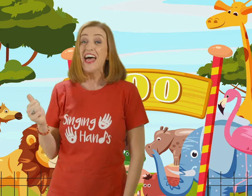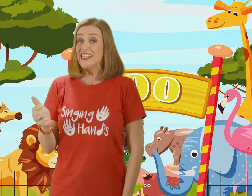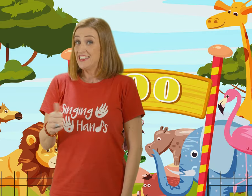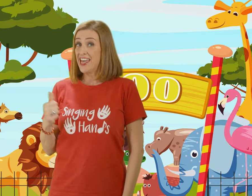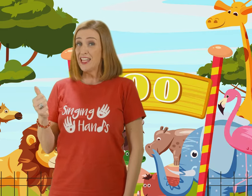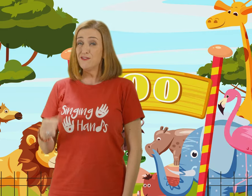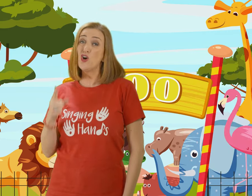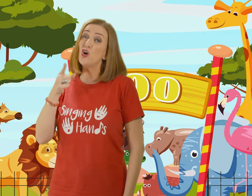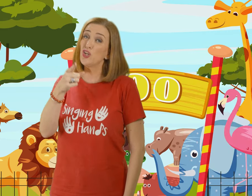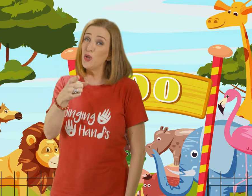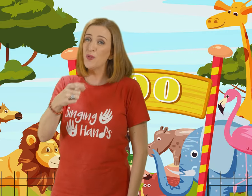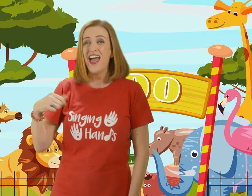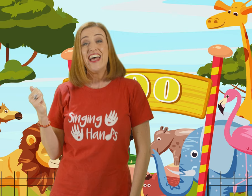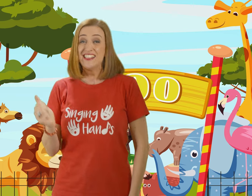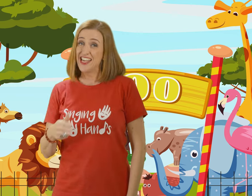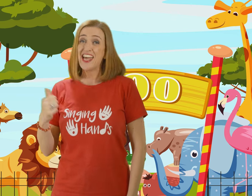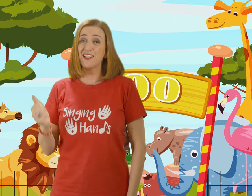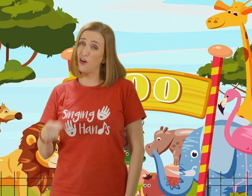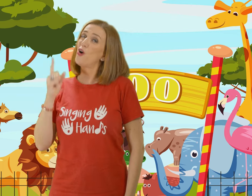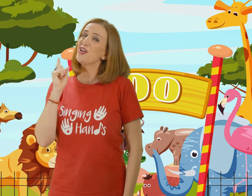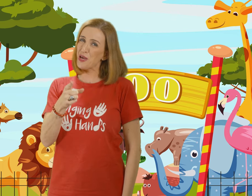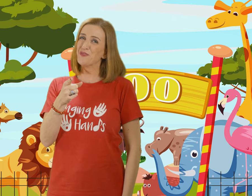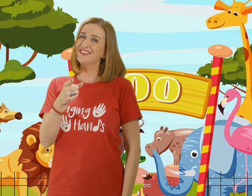Settle for you, settle for YOU!